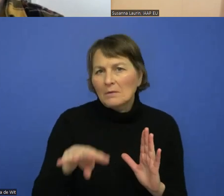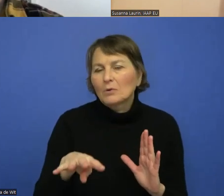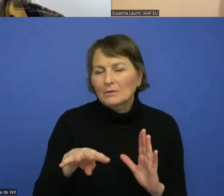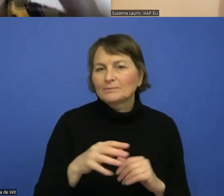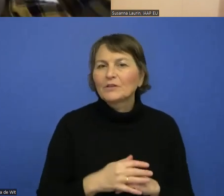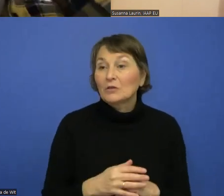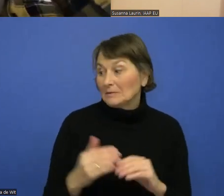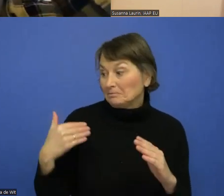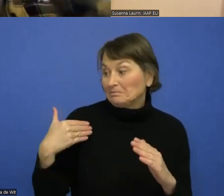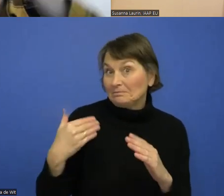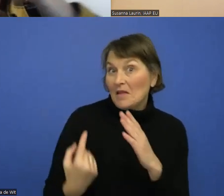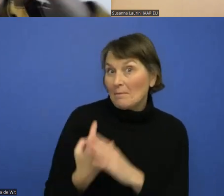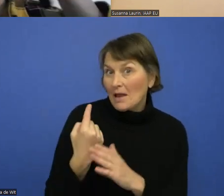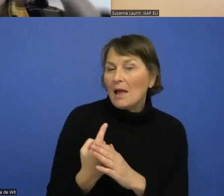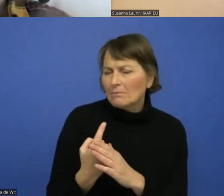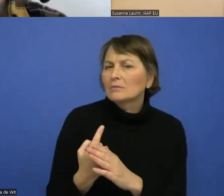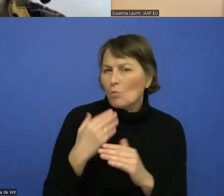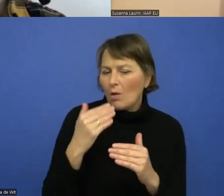So there is more to come there.